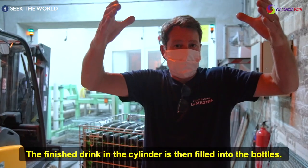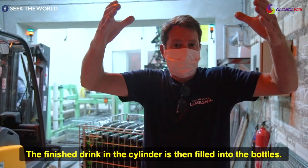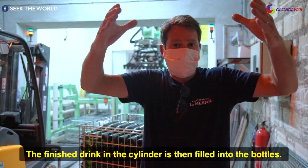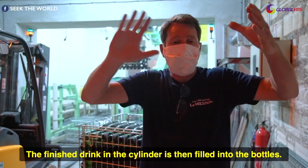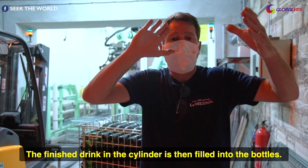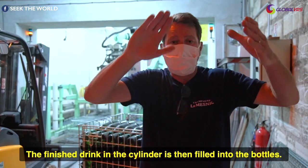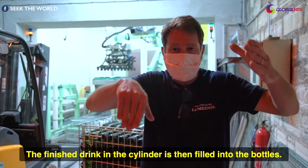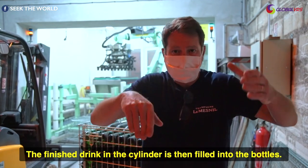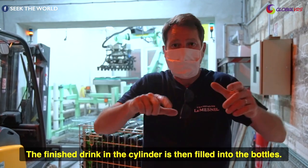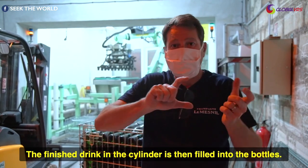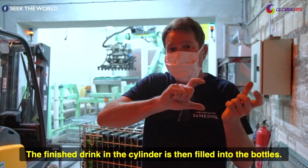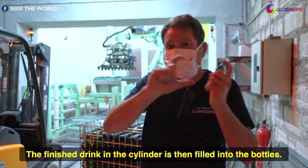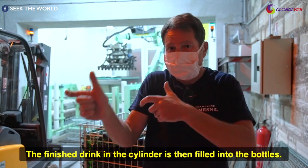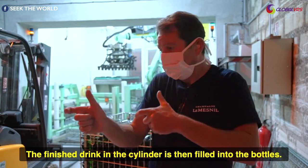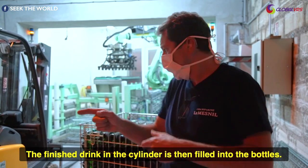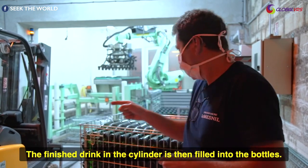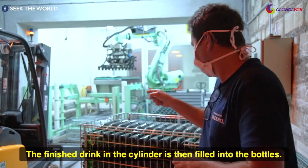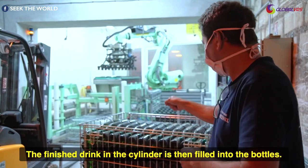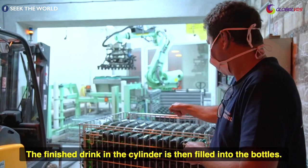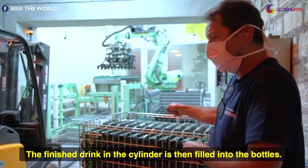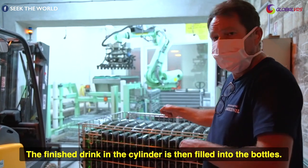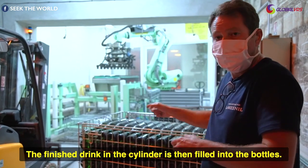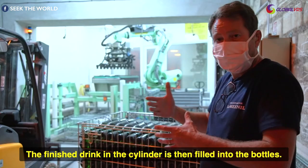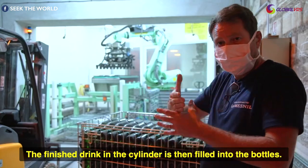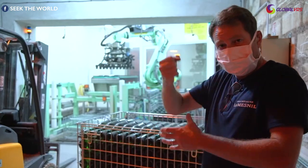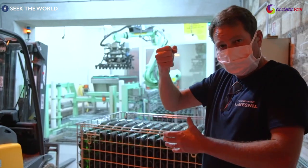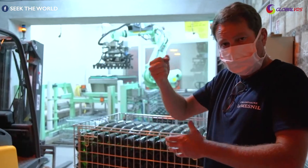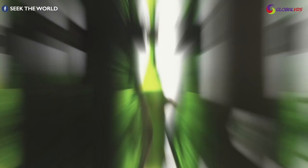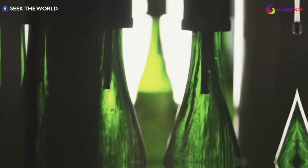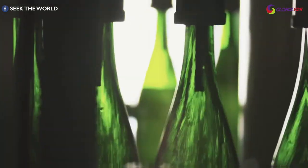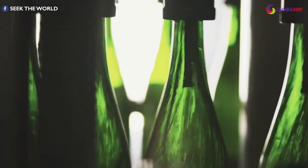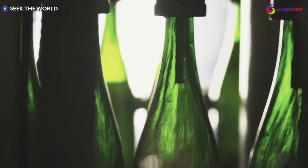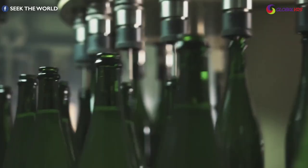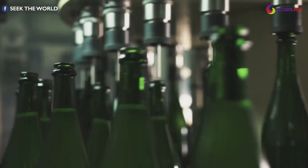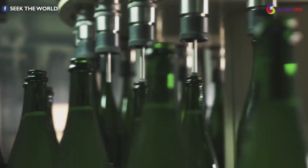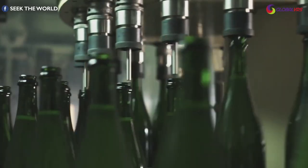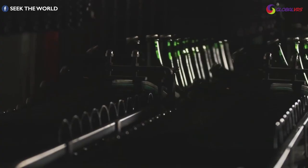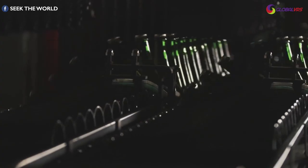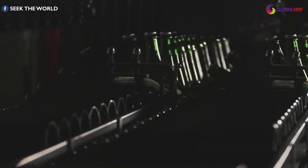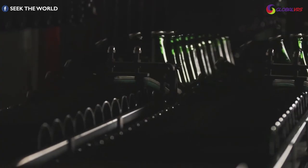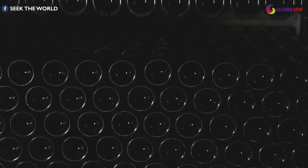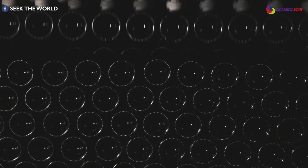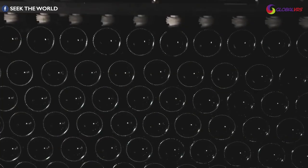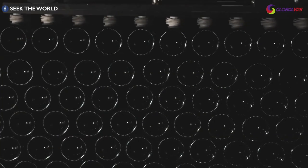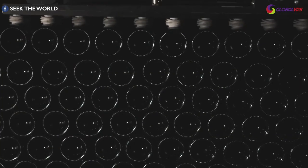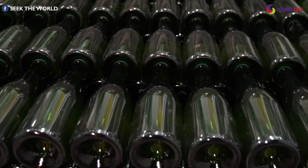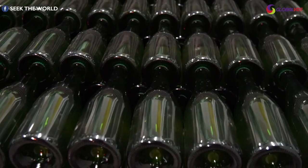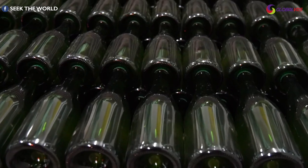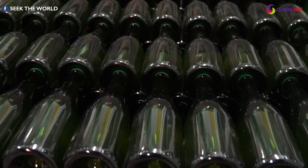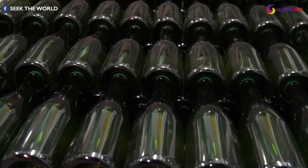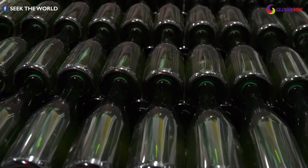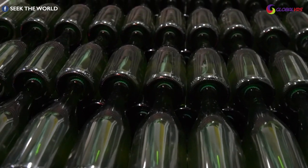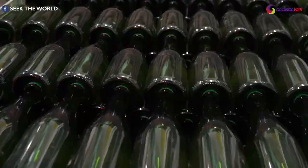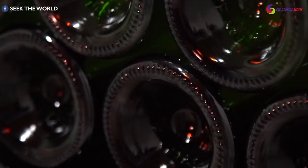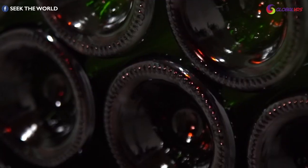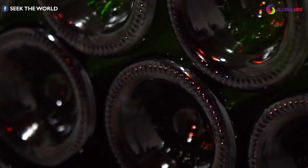the finished drink in the cylinder is then filled into the bottles